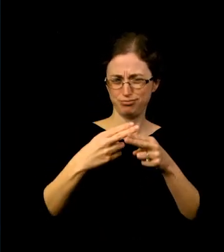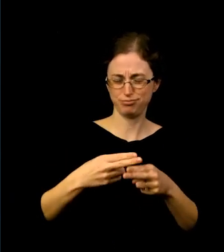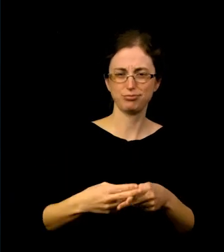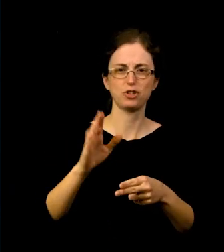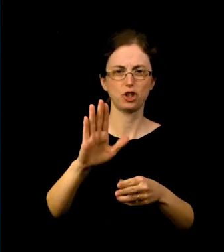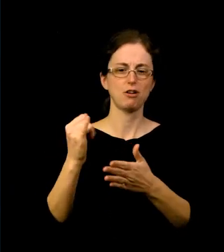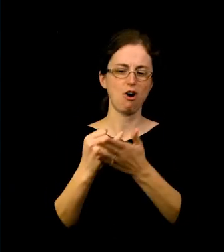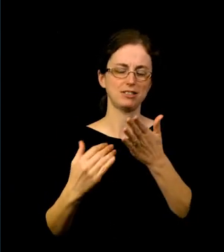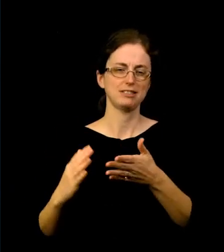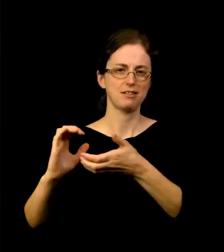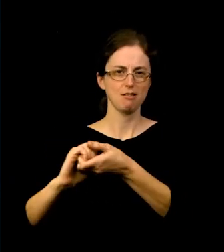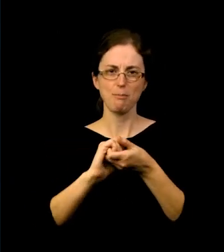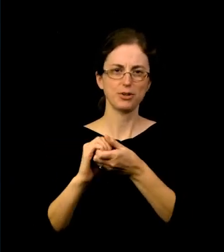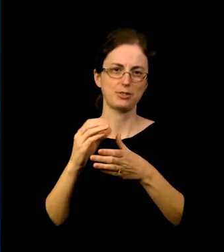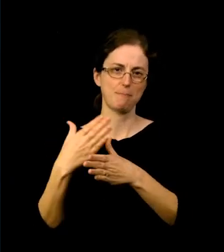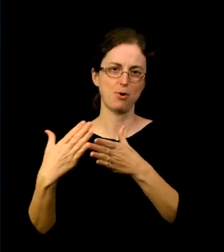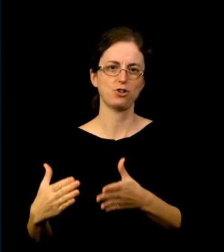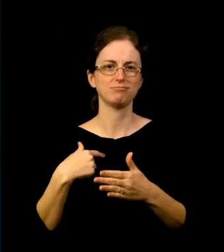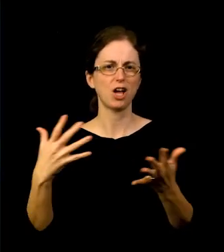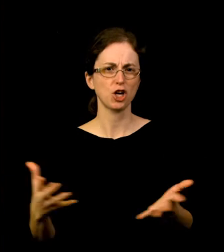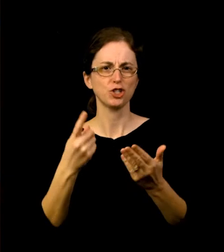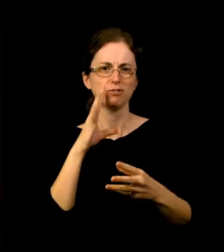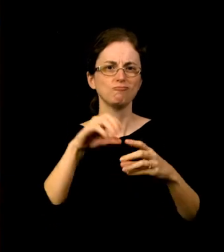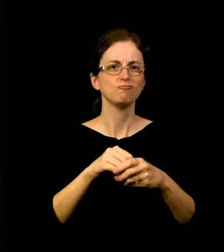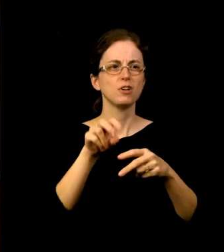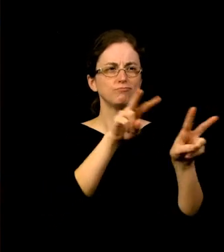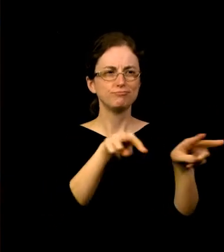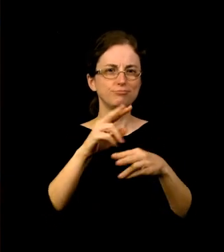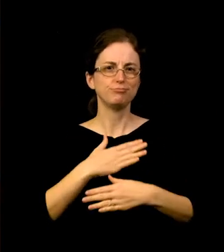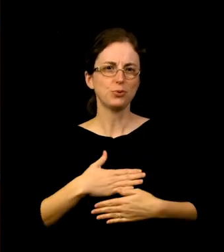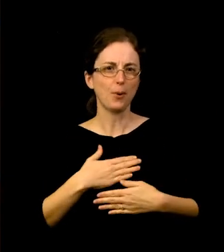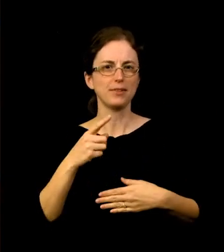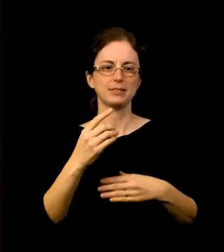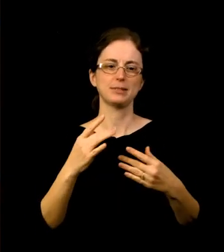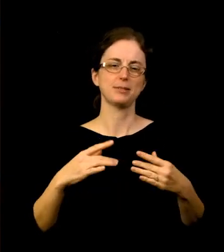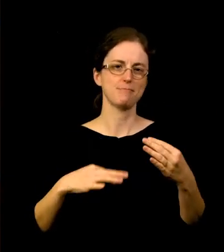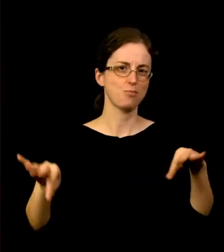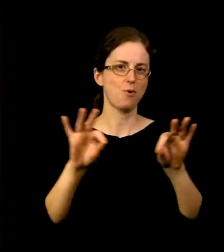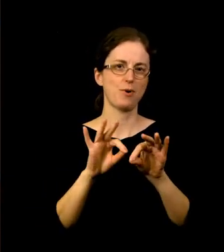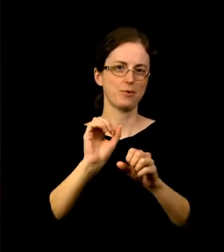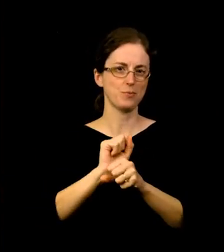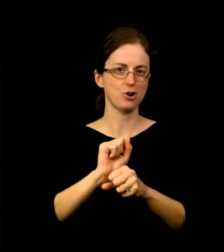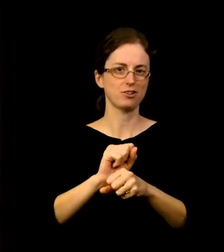I encourage you to spend some time with this important work, which is on view through July of 2022.